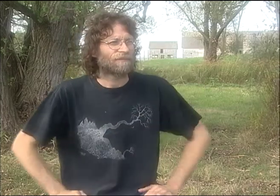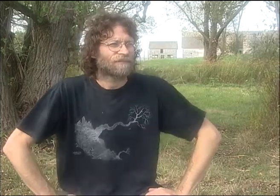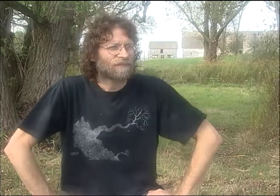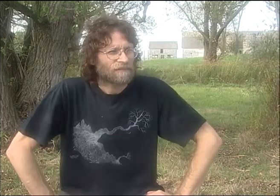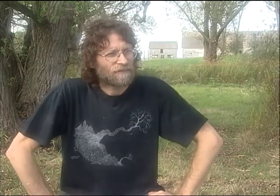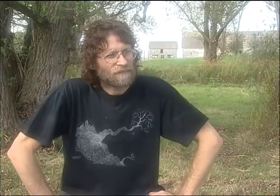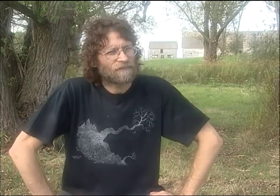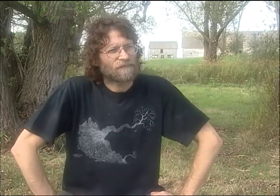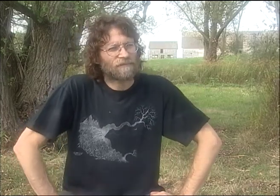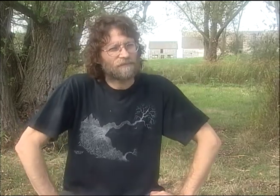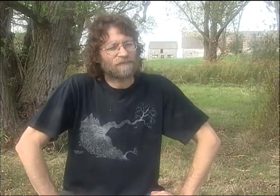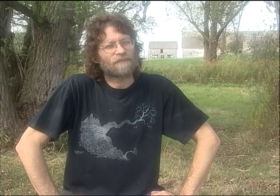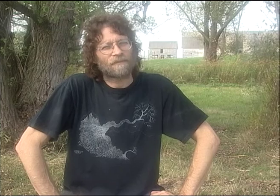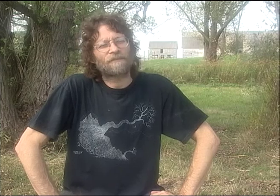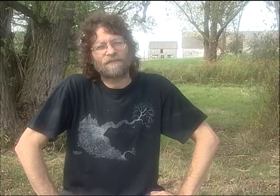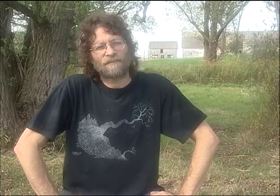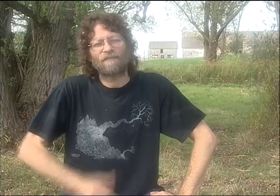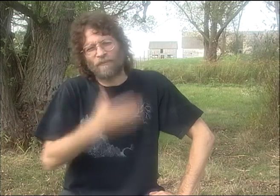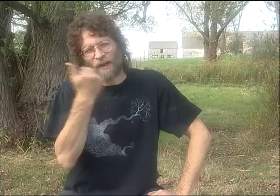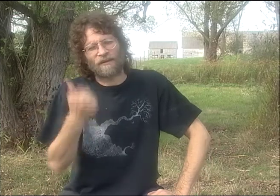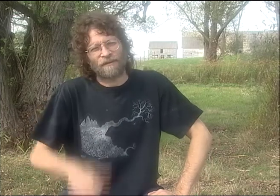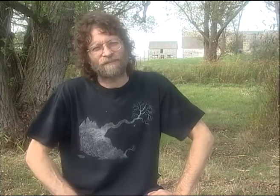AM I BEING CLEAR SO FAR? OK.